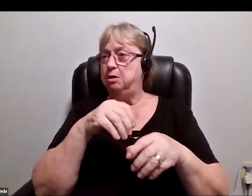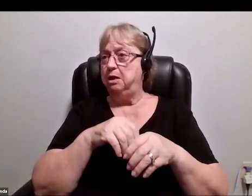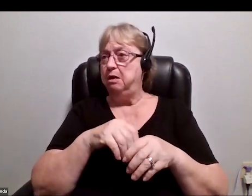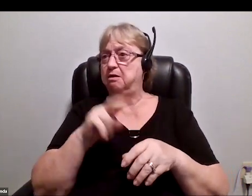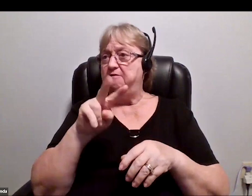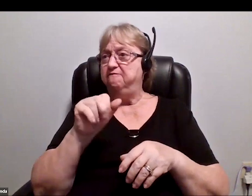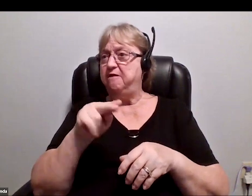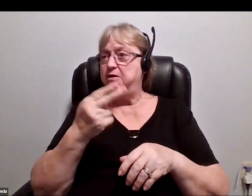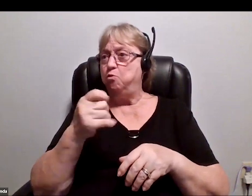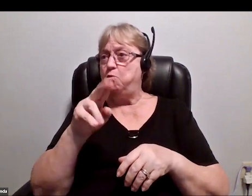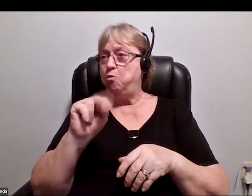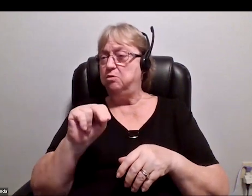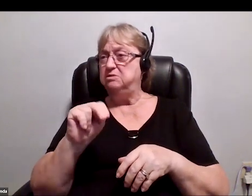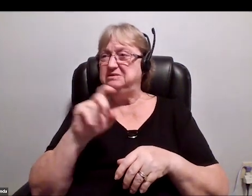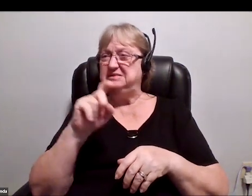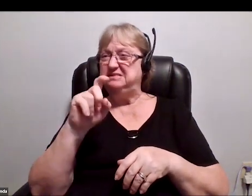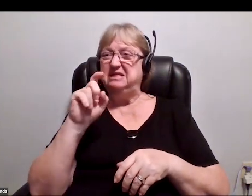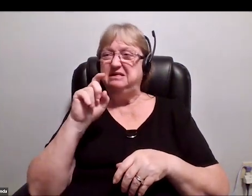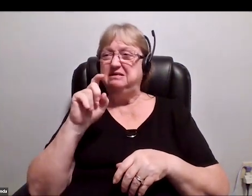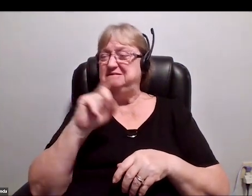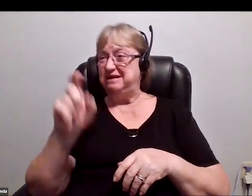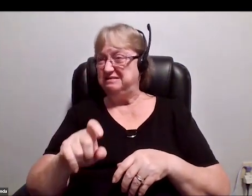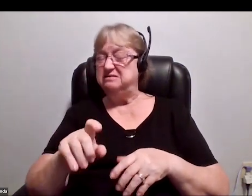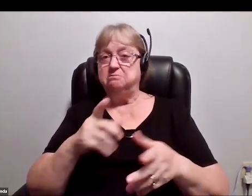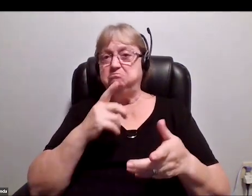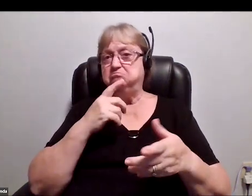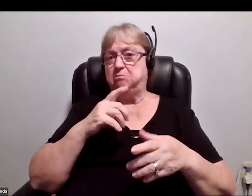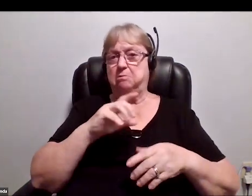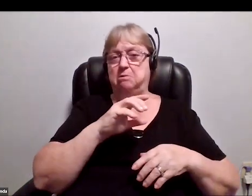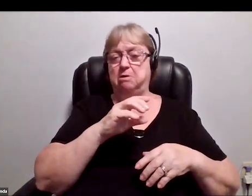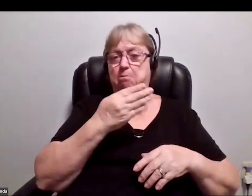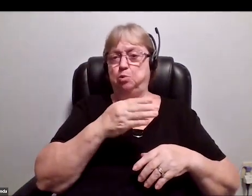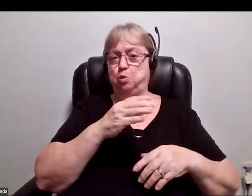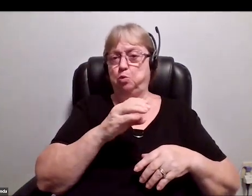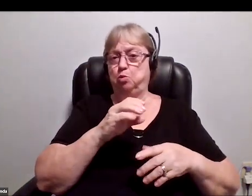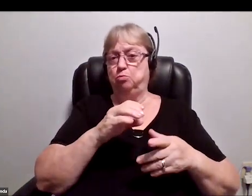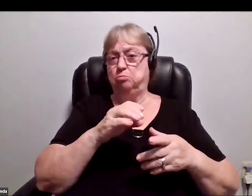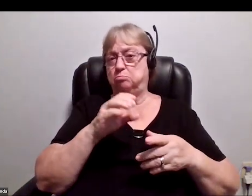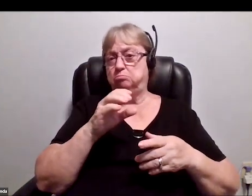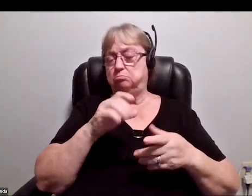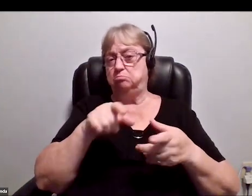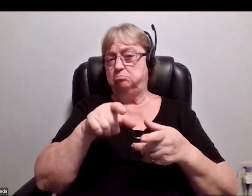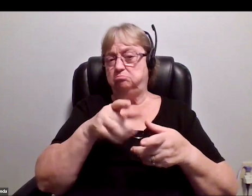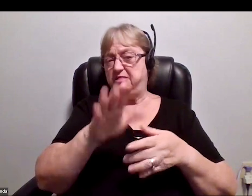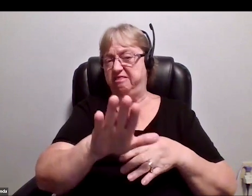the Blue Origin's property there. In the center is the New Shepard launch vehicle, all loaded and ready to go with the capsule on,